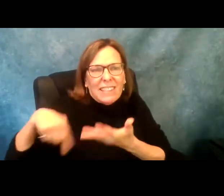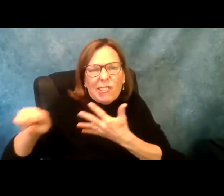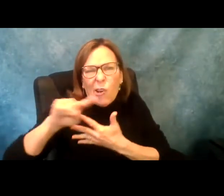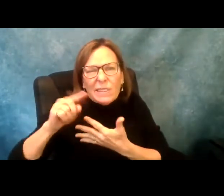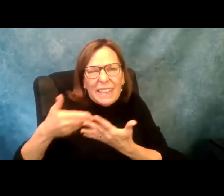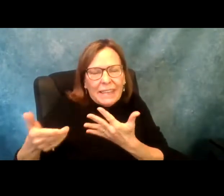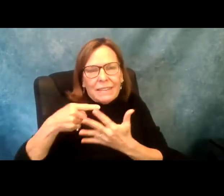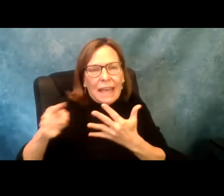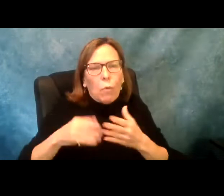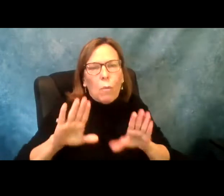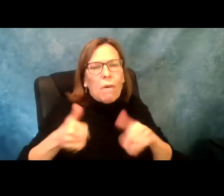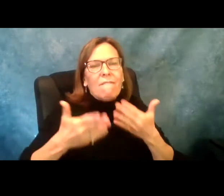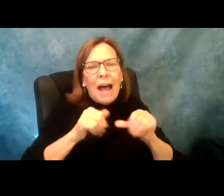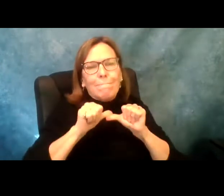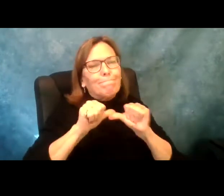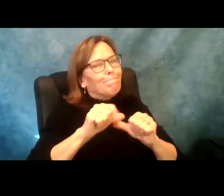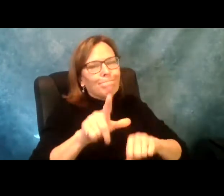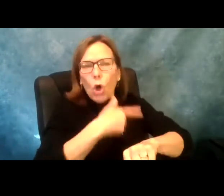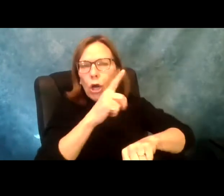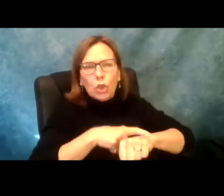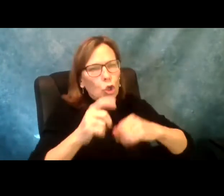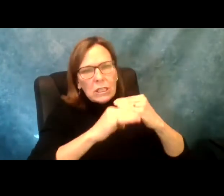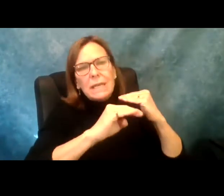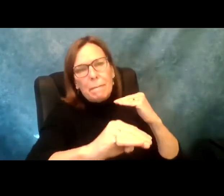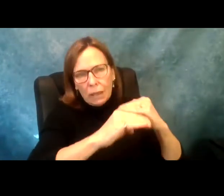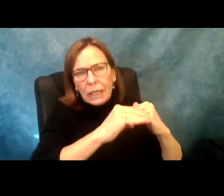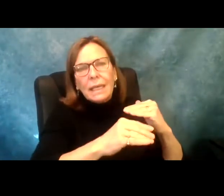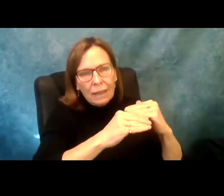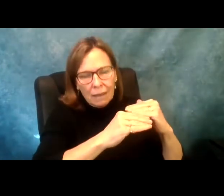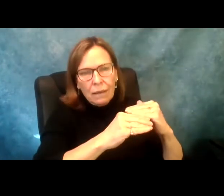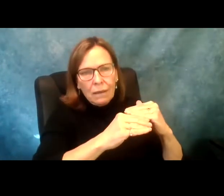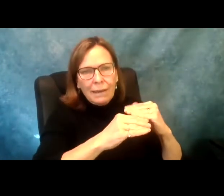moment where we can actually invest in those things that